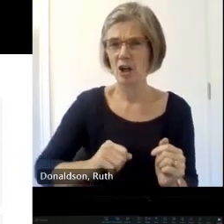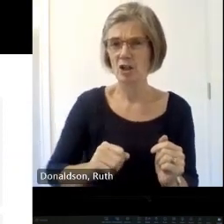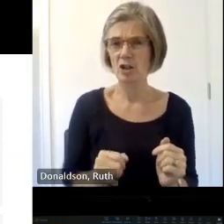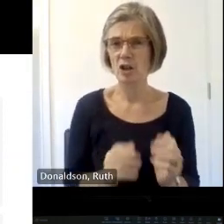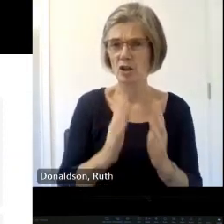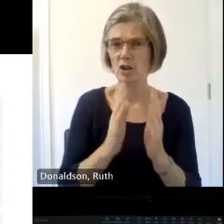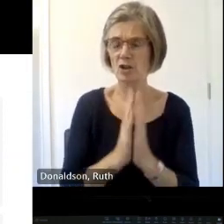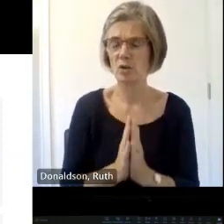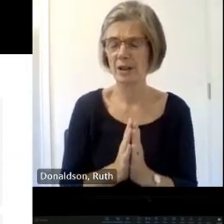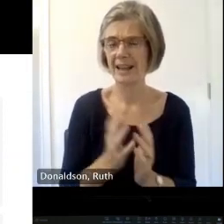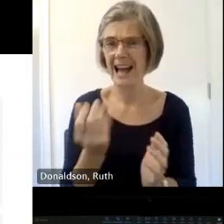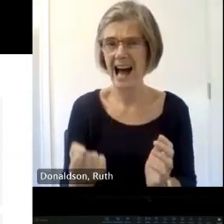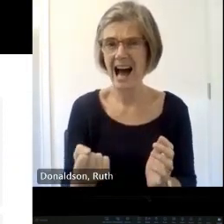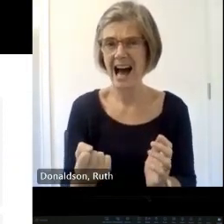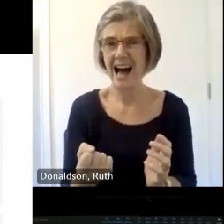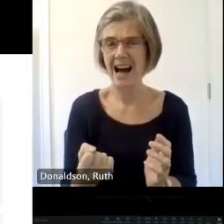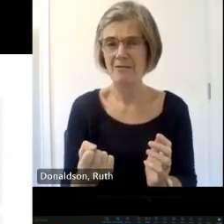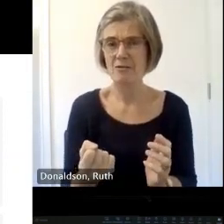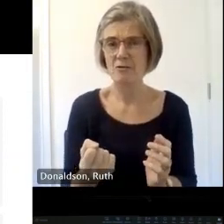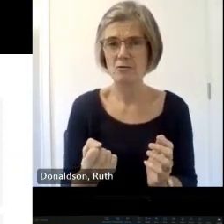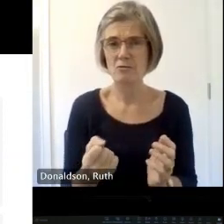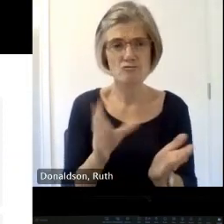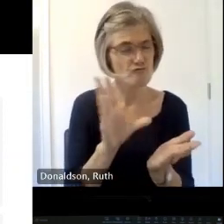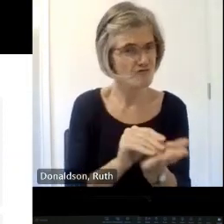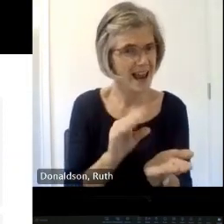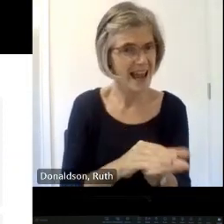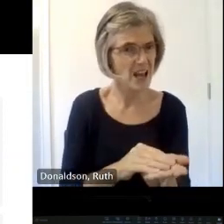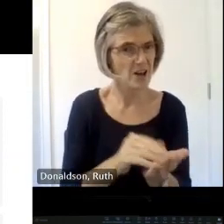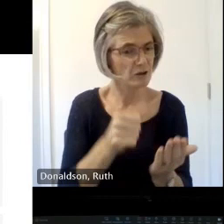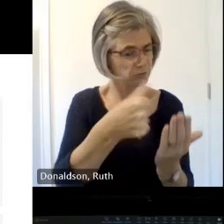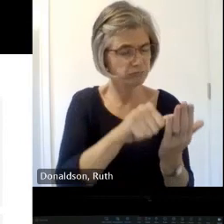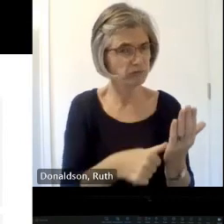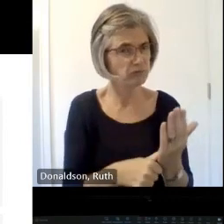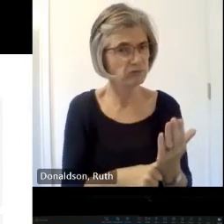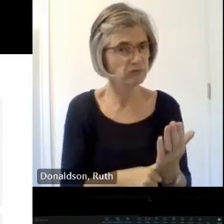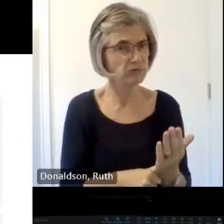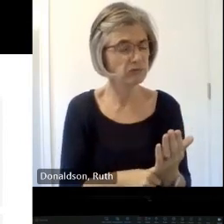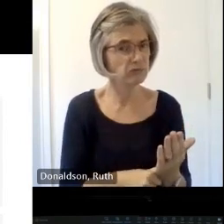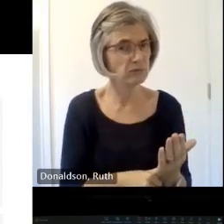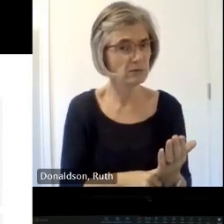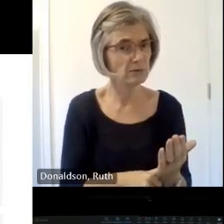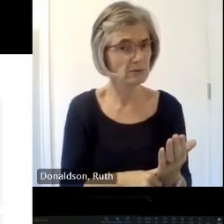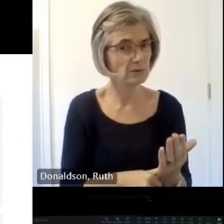the church do they not do that there's a there's a version of it and as they're closing there's